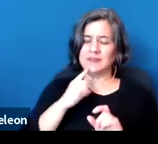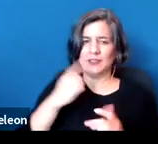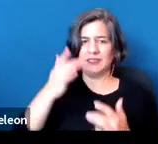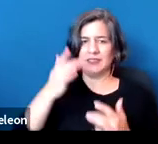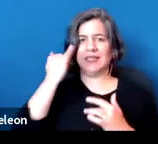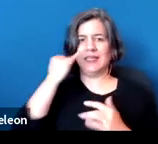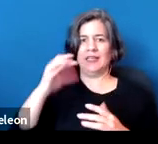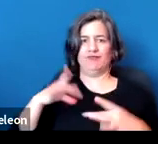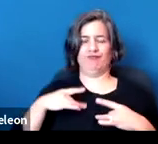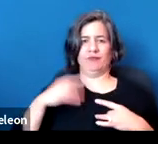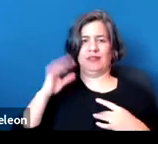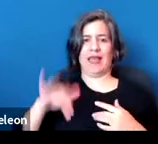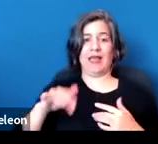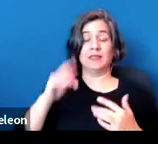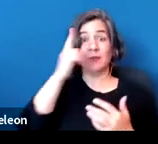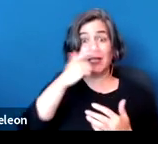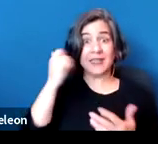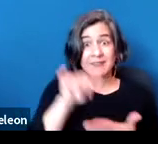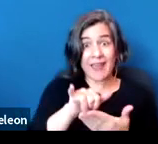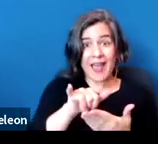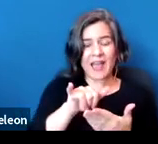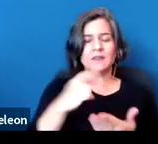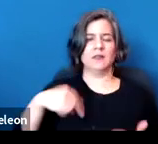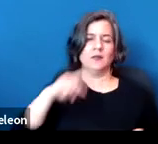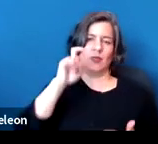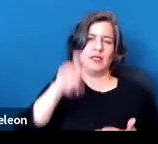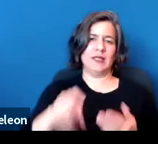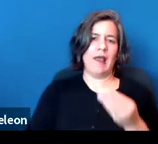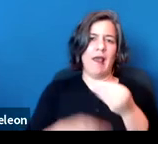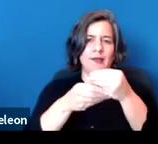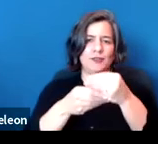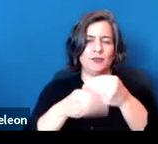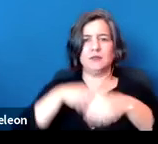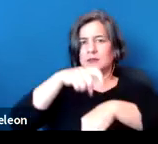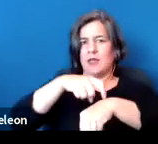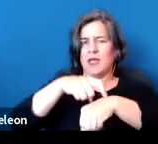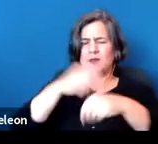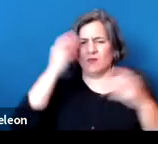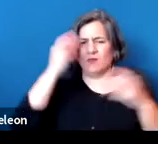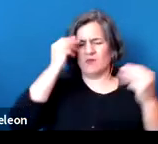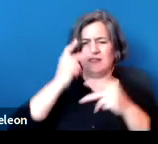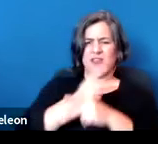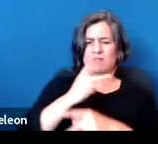And because of this, we need extra time to figure out how we're going to safely clean